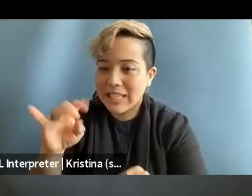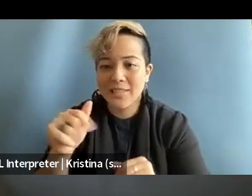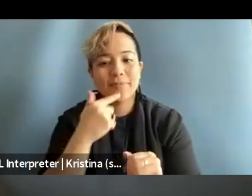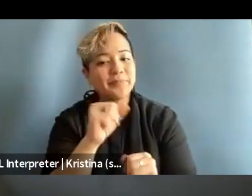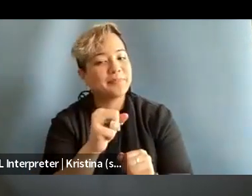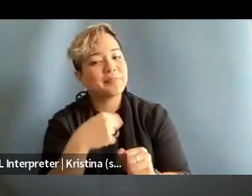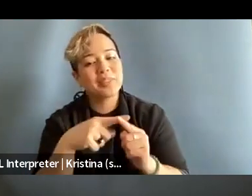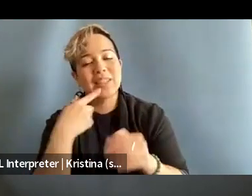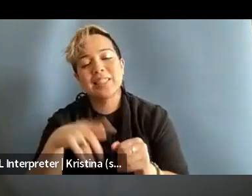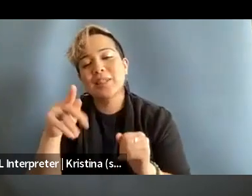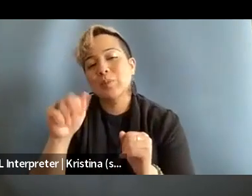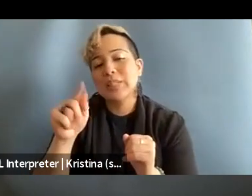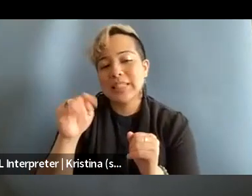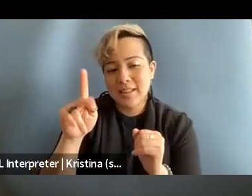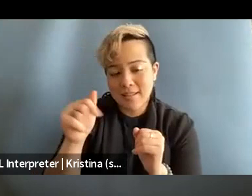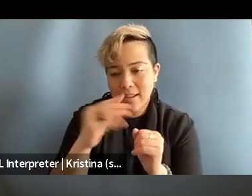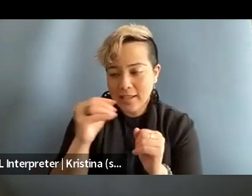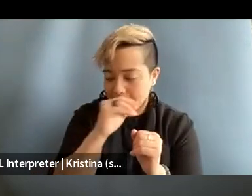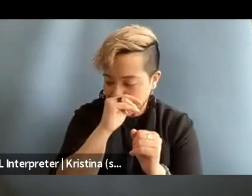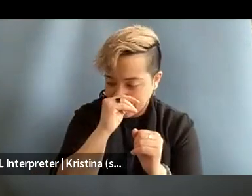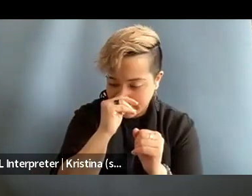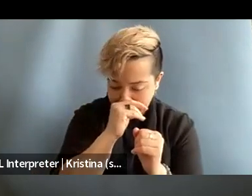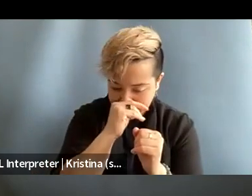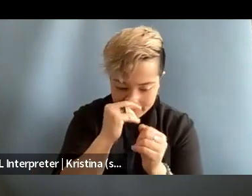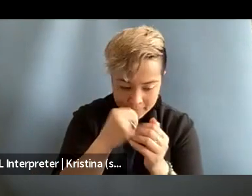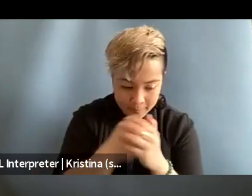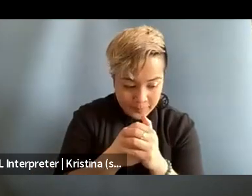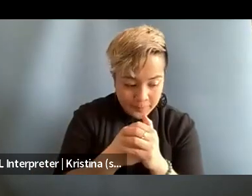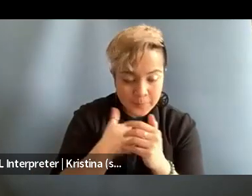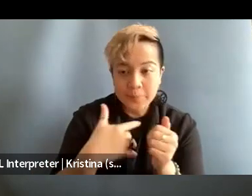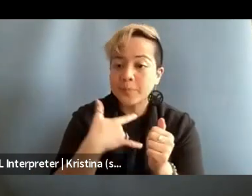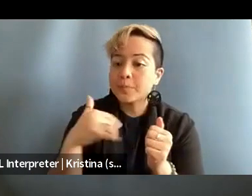so this is Pratika, and if like you have the means too